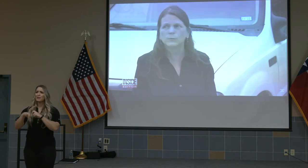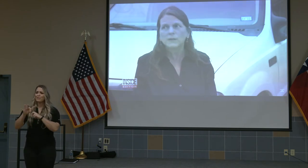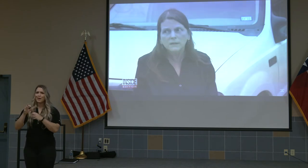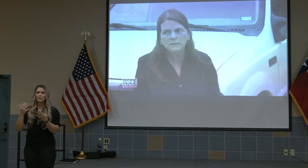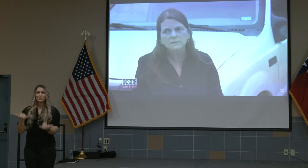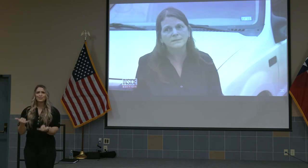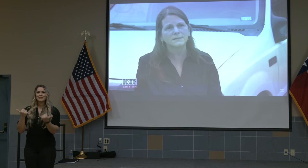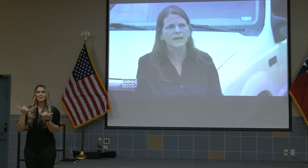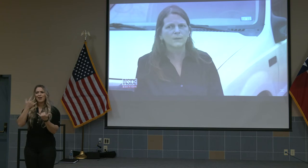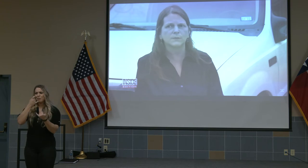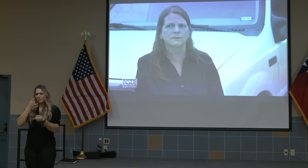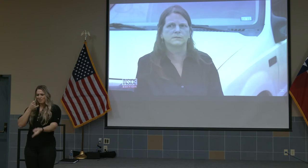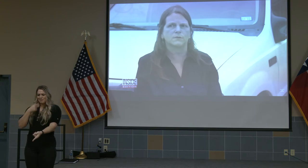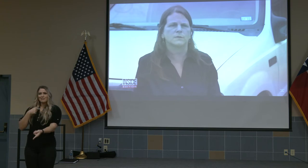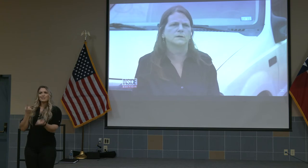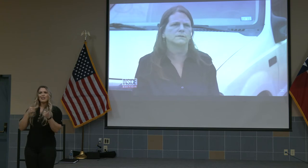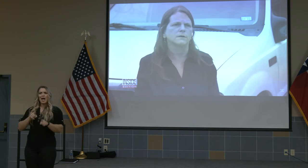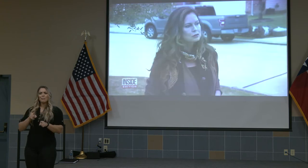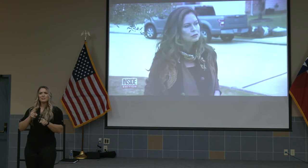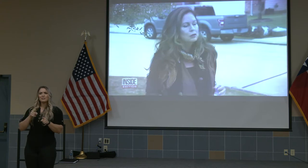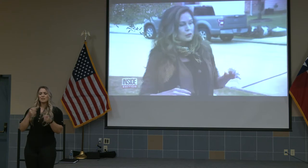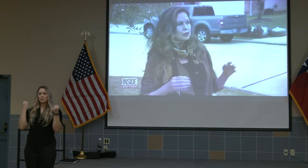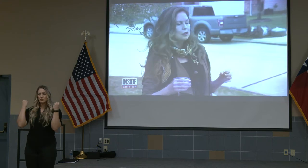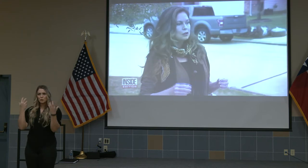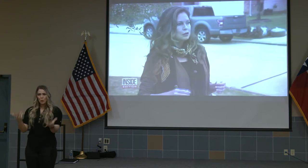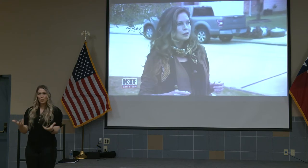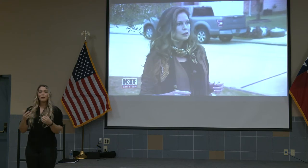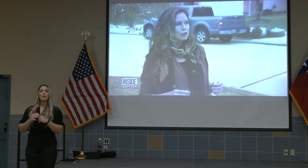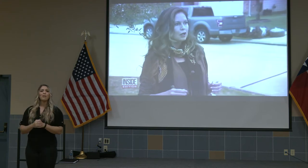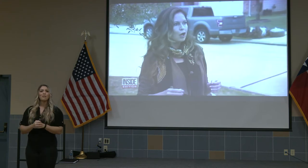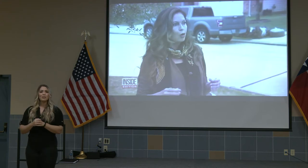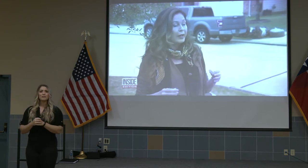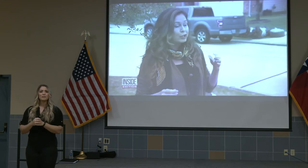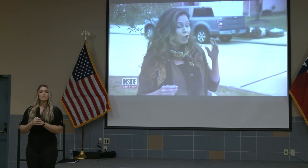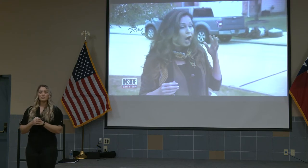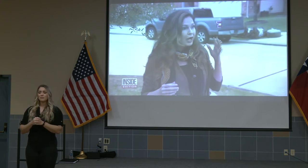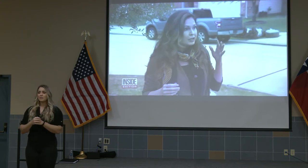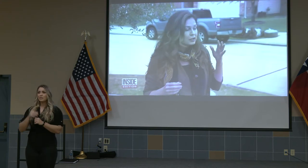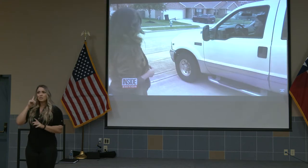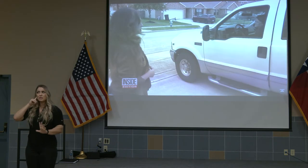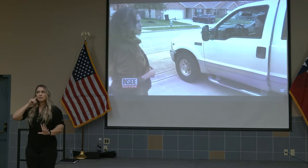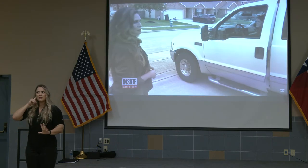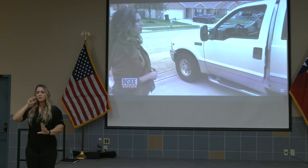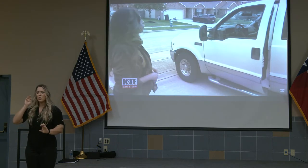because this is happening so much >> Oh, my God -- so what can you